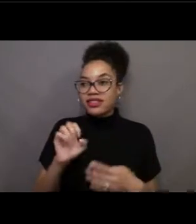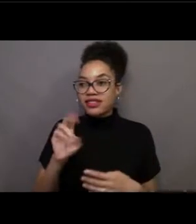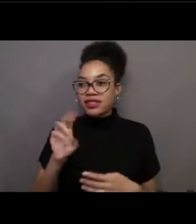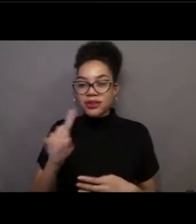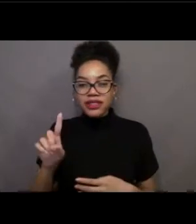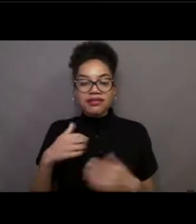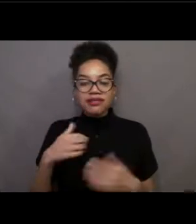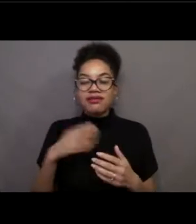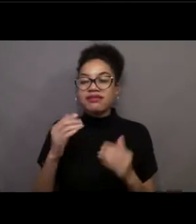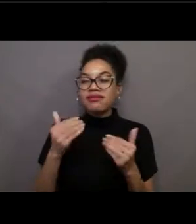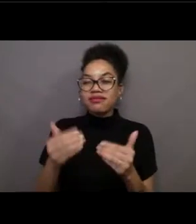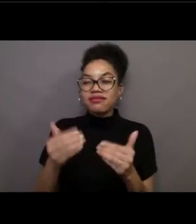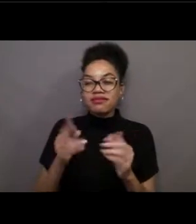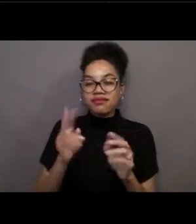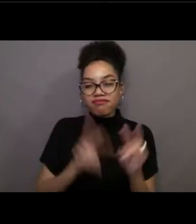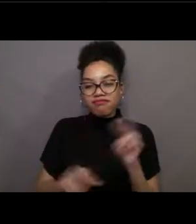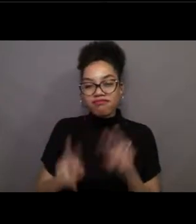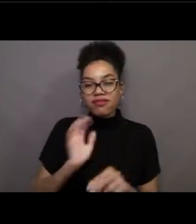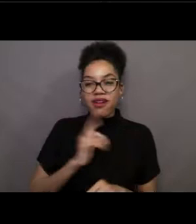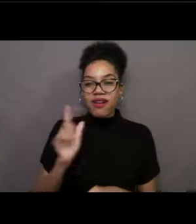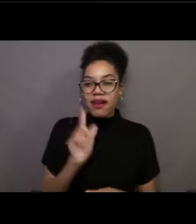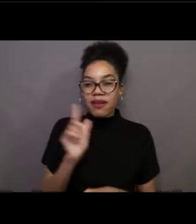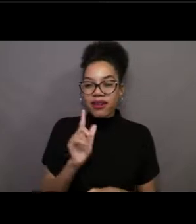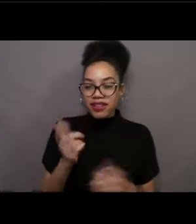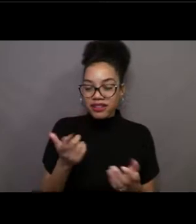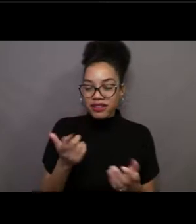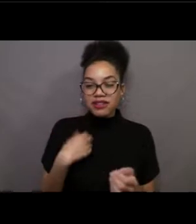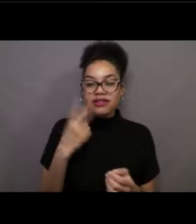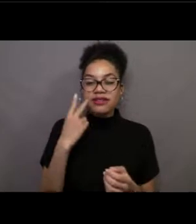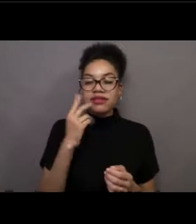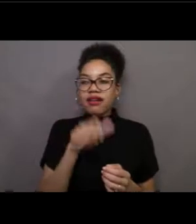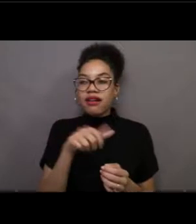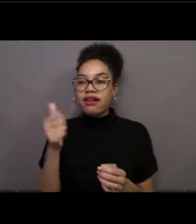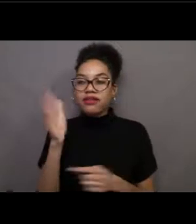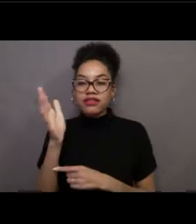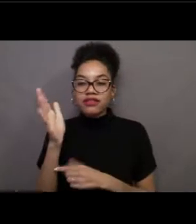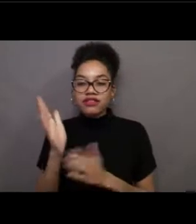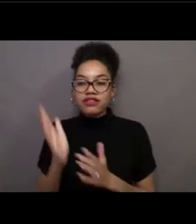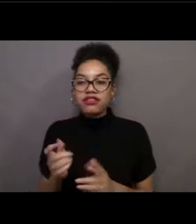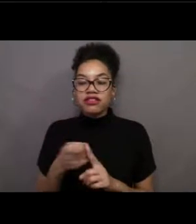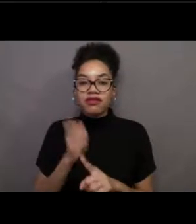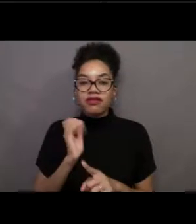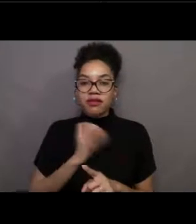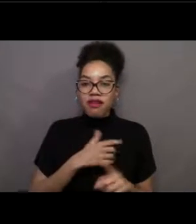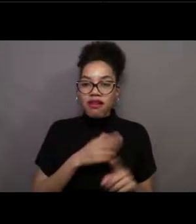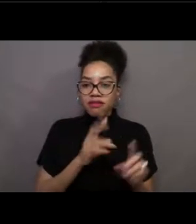and hear from other NOAA folks throughout the country that we've hosted before on a NOAA Live! Webinar,